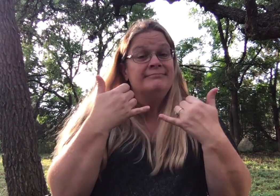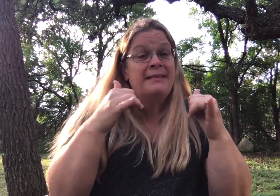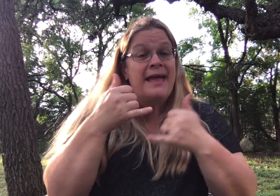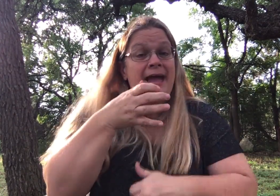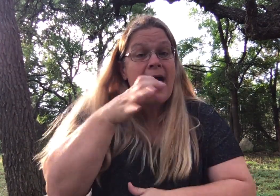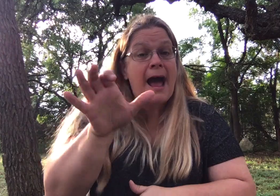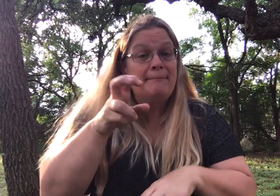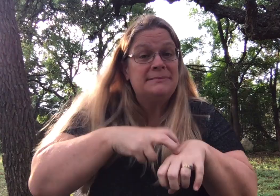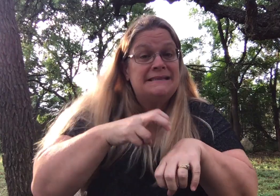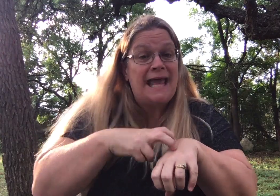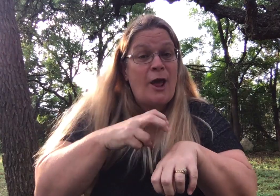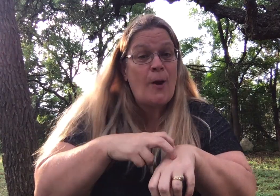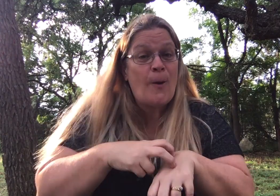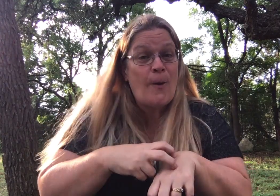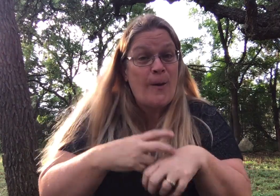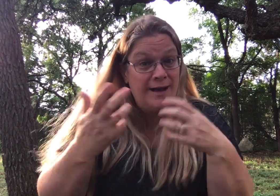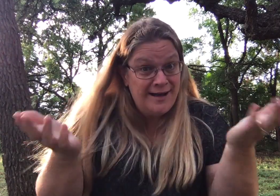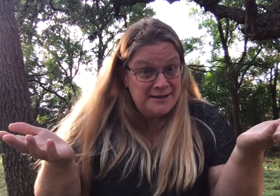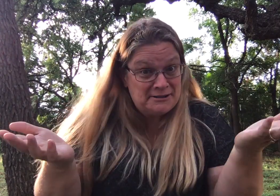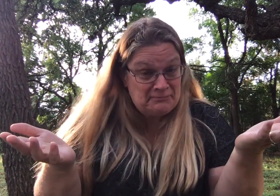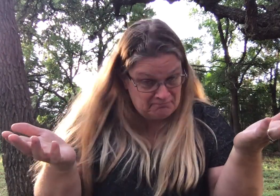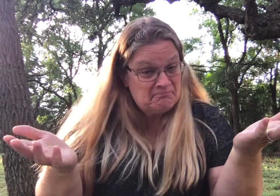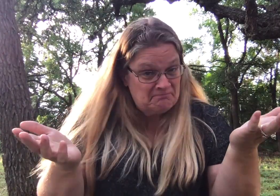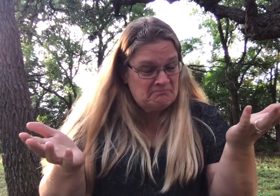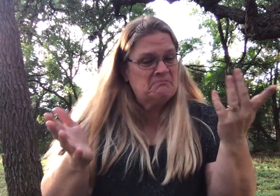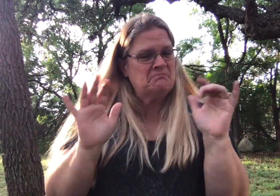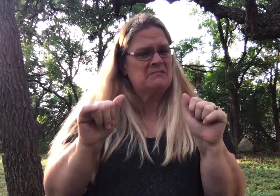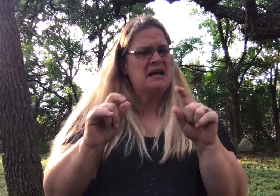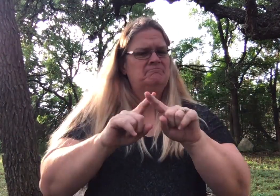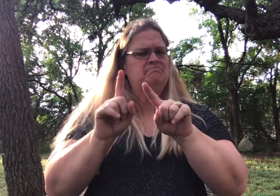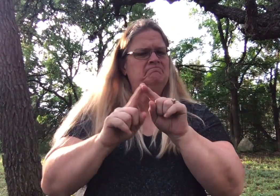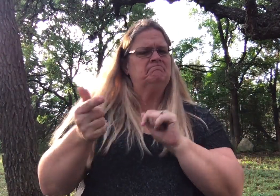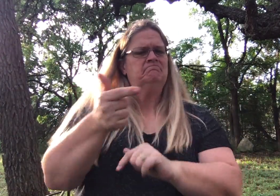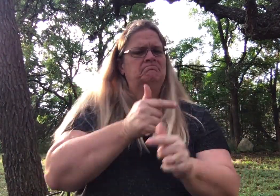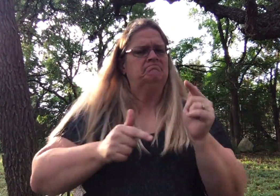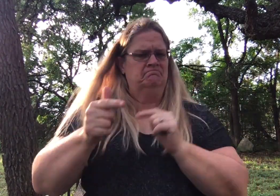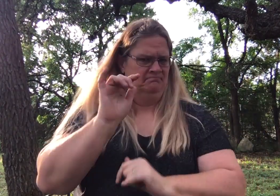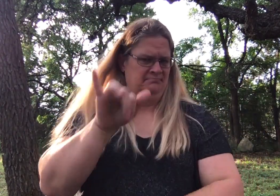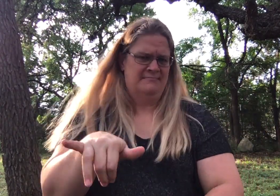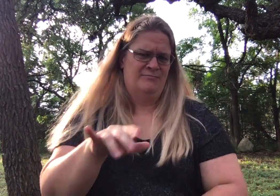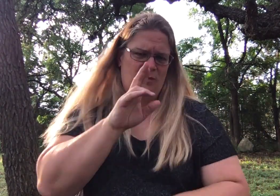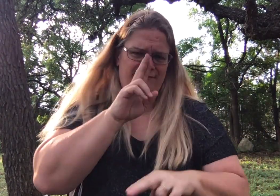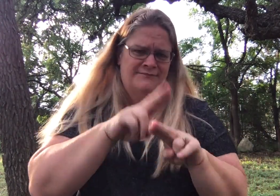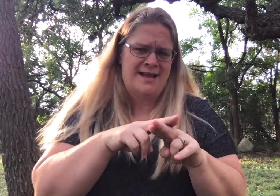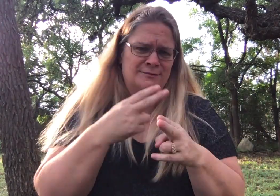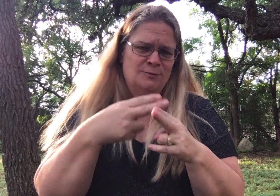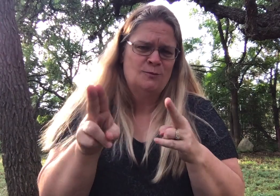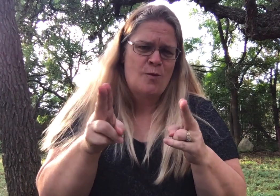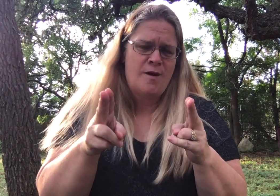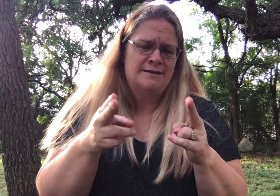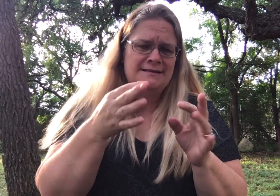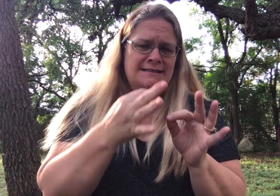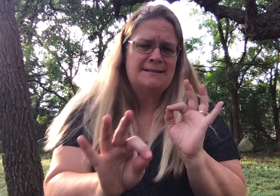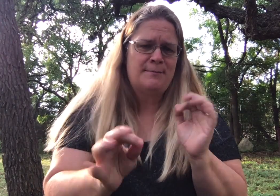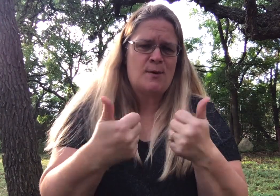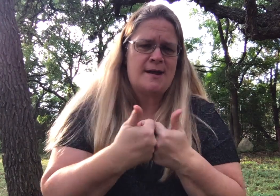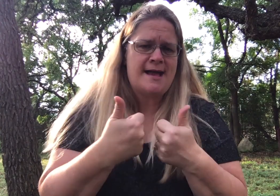You can play Hot Potato. There's quite a few different turn taking games available out there that are short and simple.